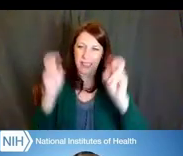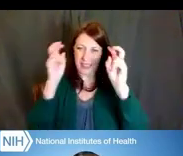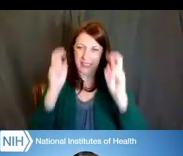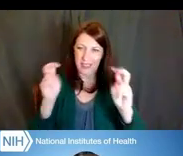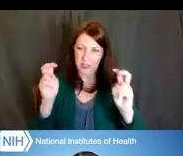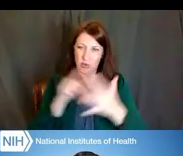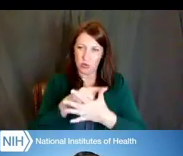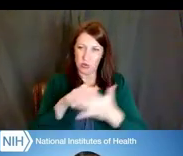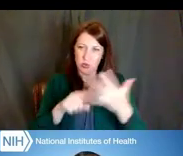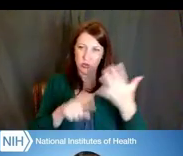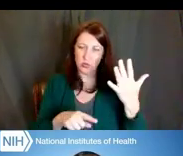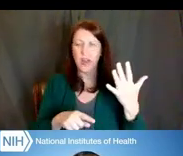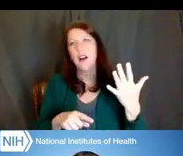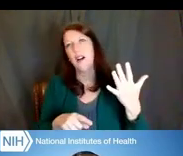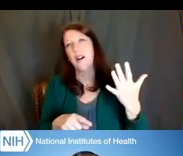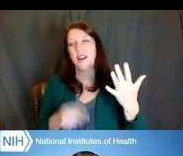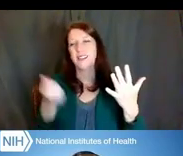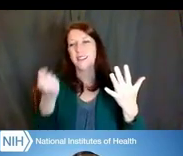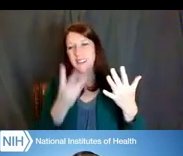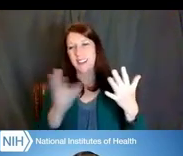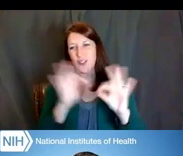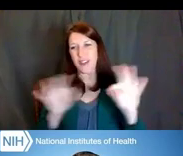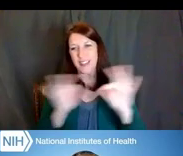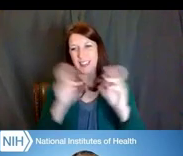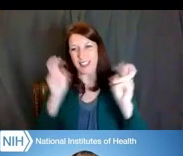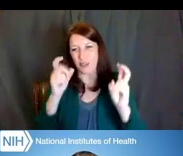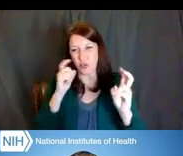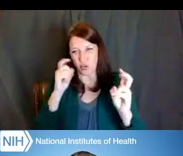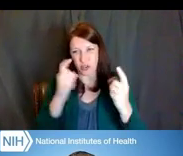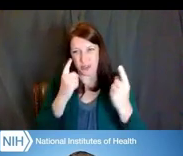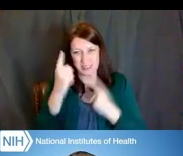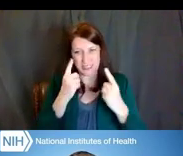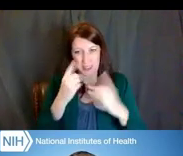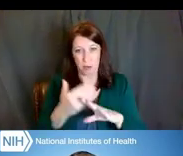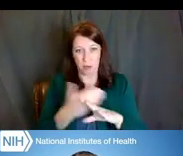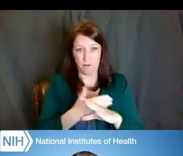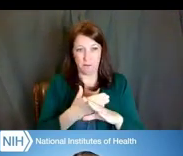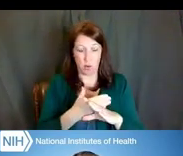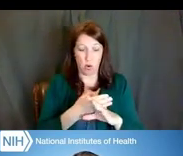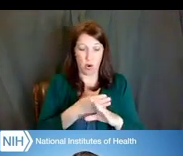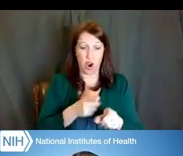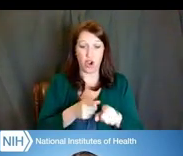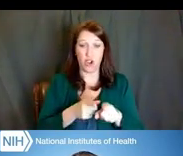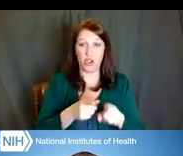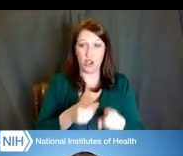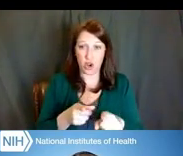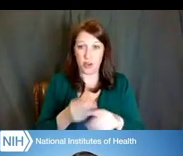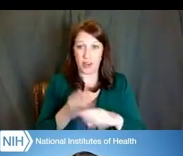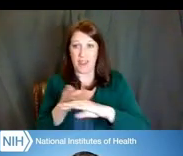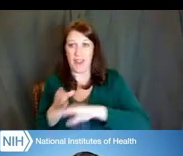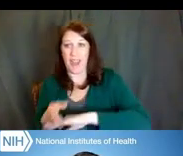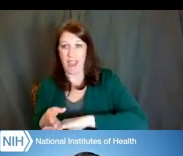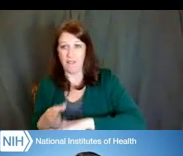well, there are several key issues that you should be considering before, during and after your application is written.